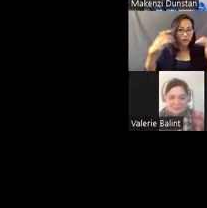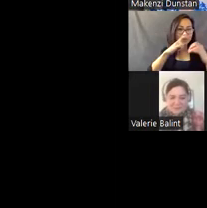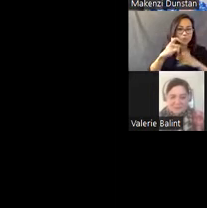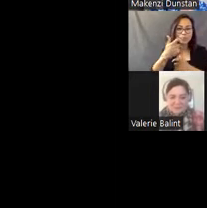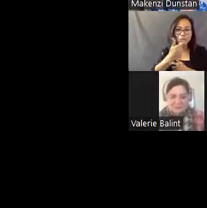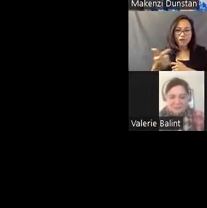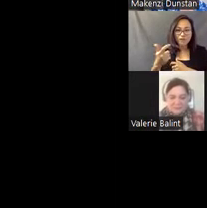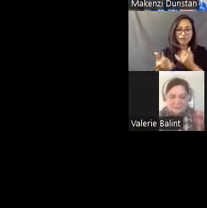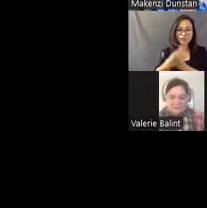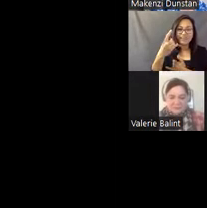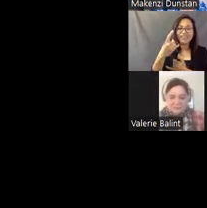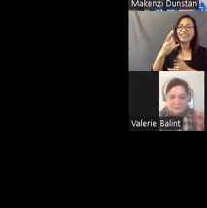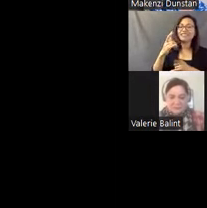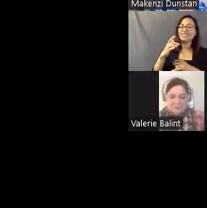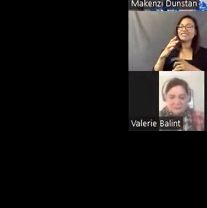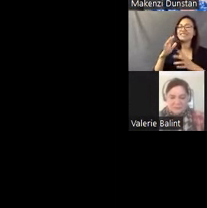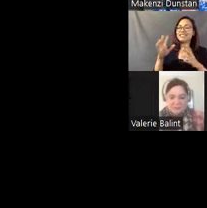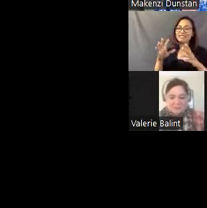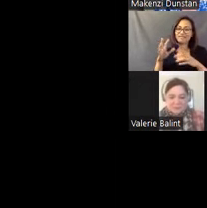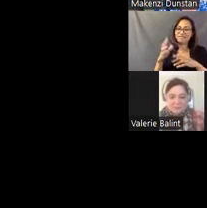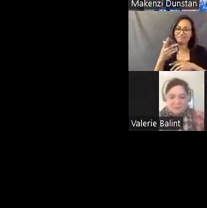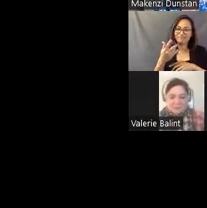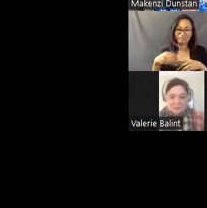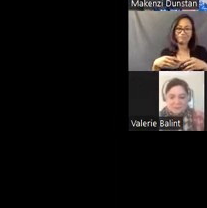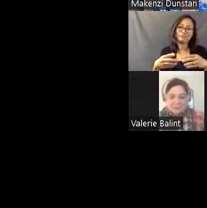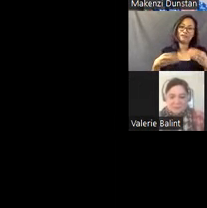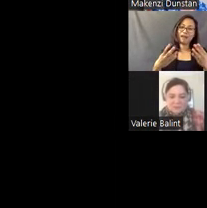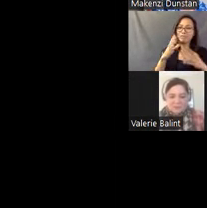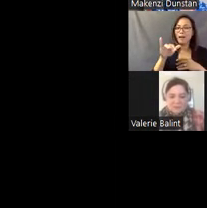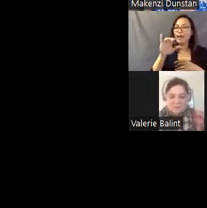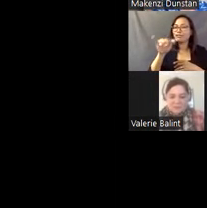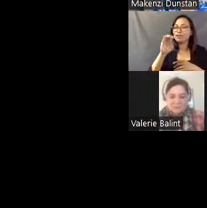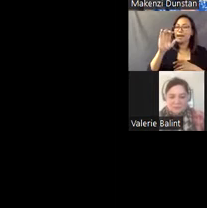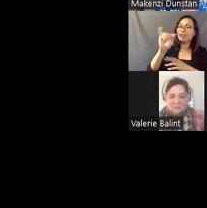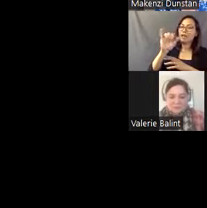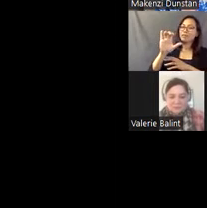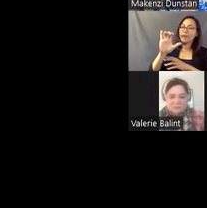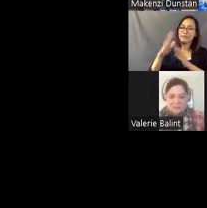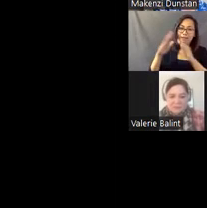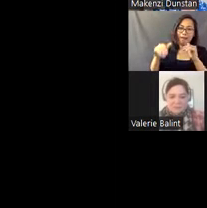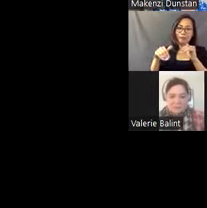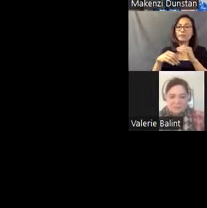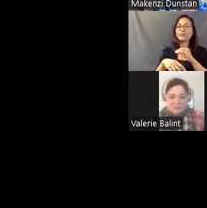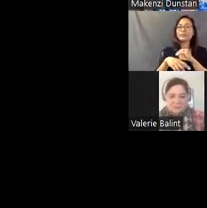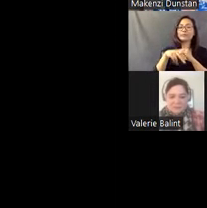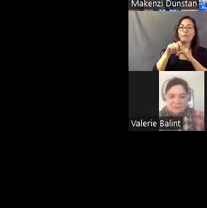This event is brought to you by the James Castle House the Historic Artists' Homes and Studios Program and, of course, Pasaquan.